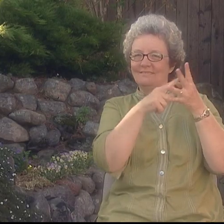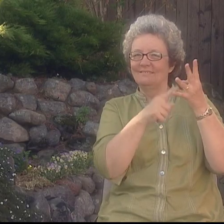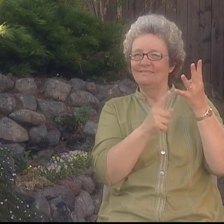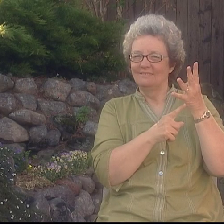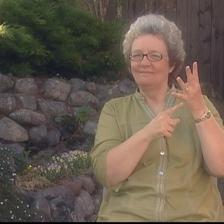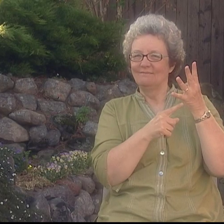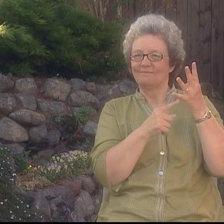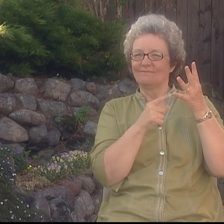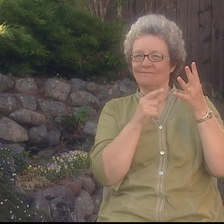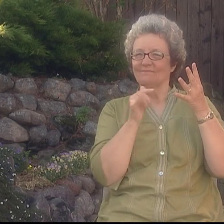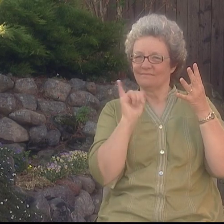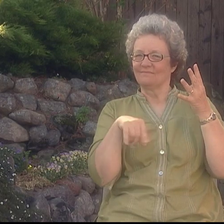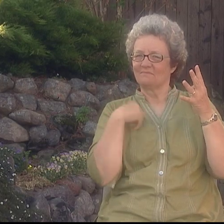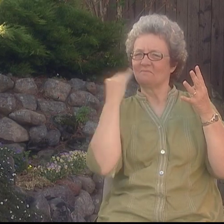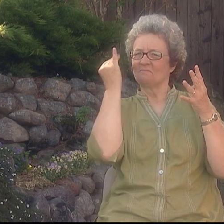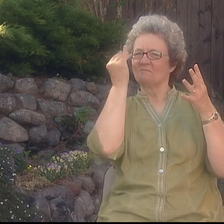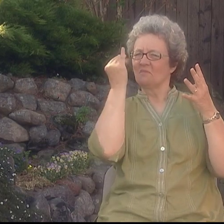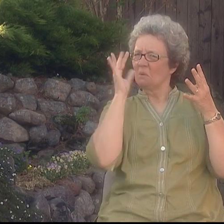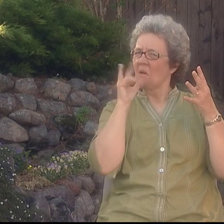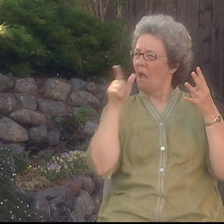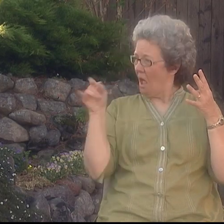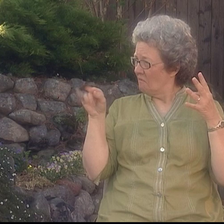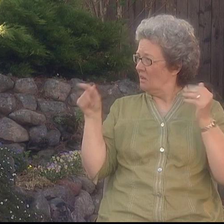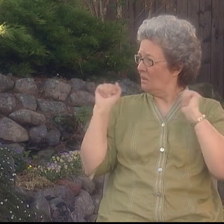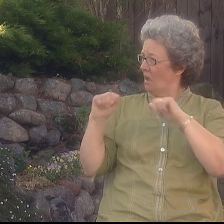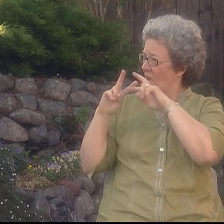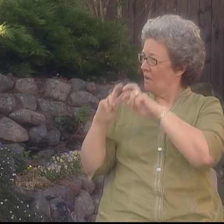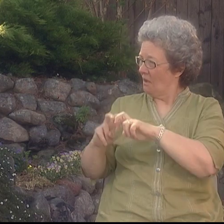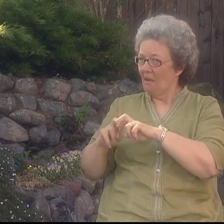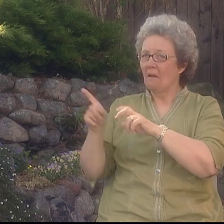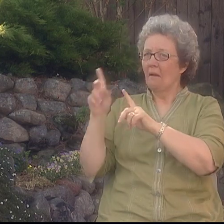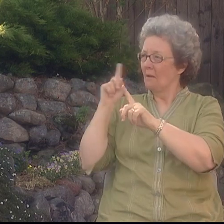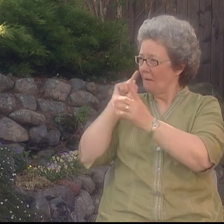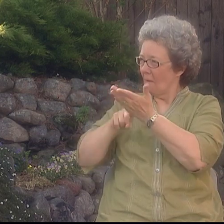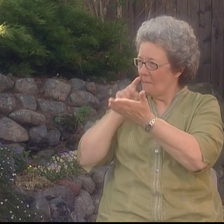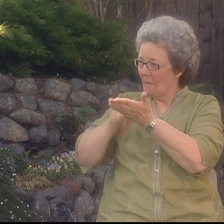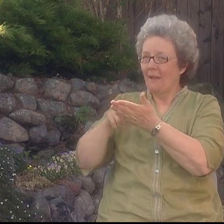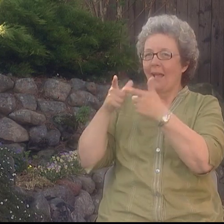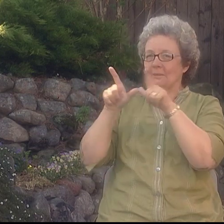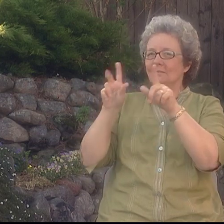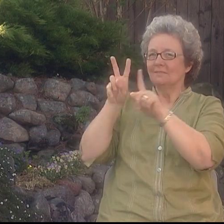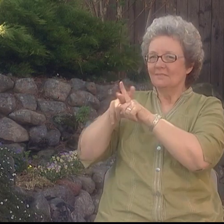But I thought, why not take these rules and apply them to my own poetry? Why not, right?